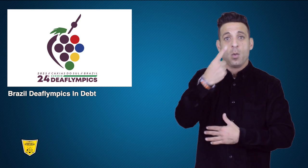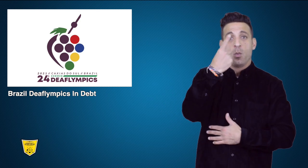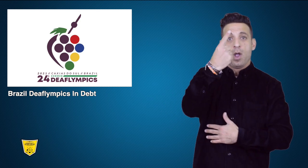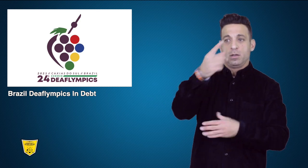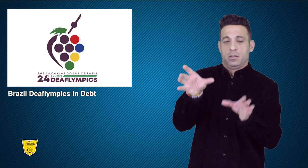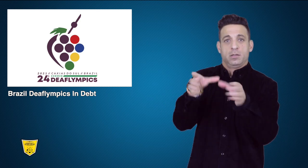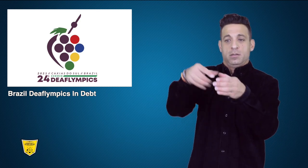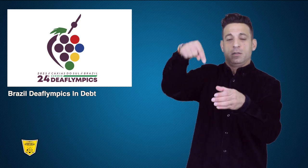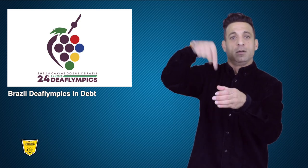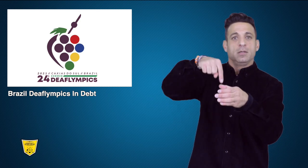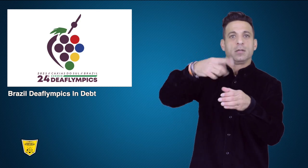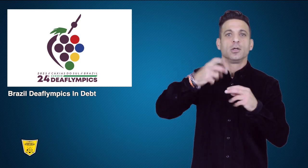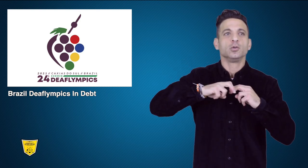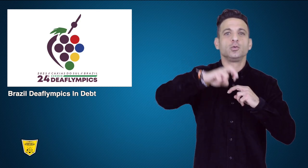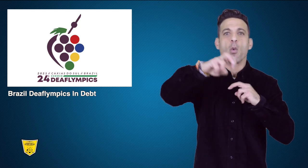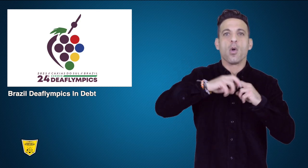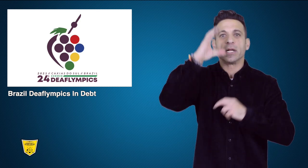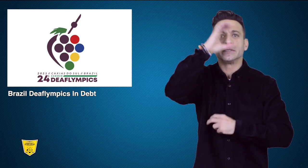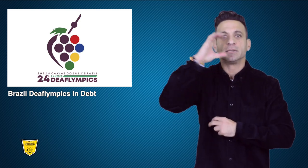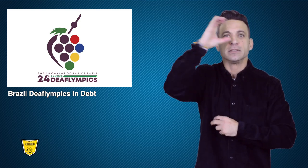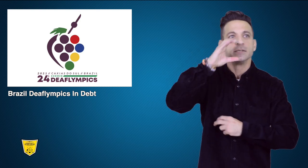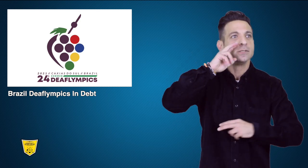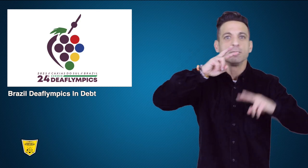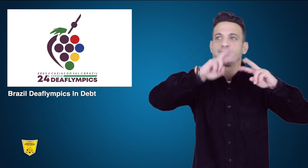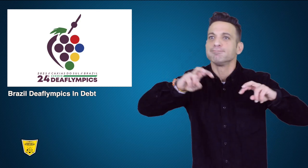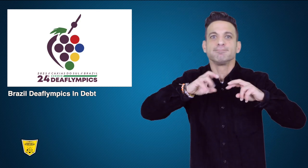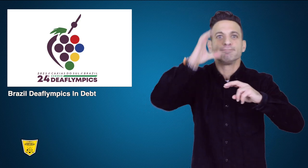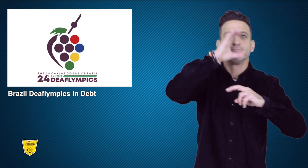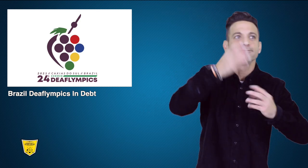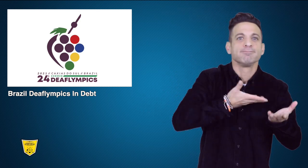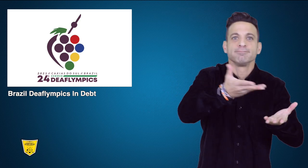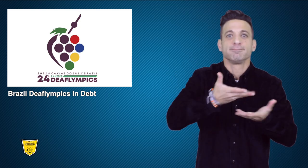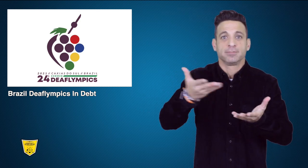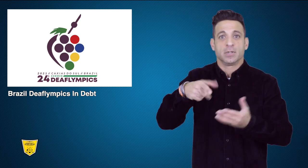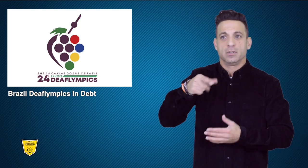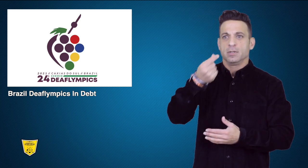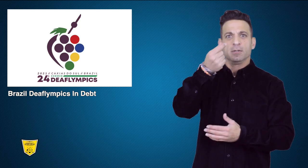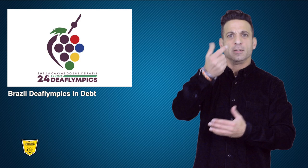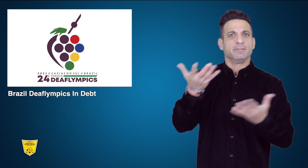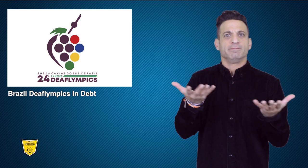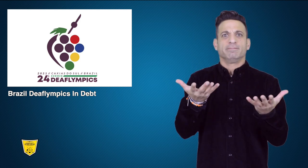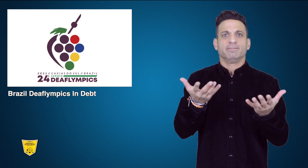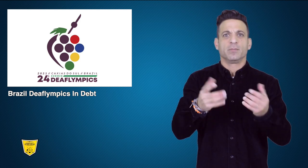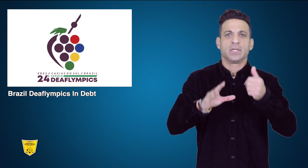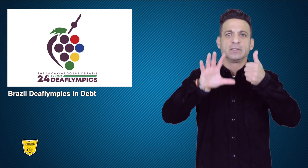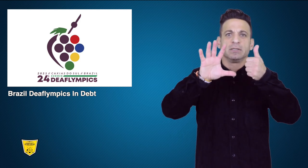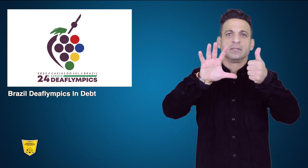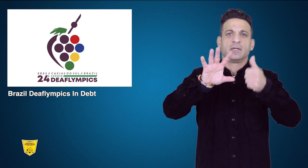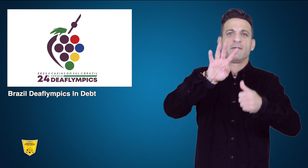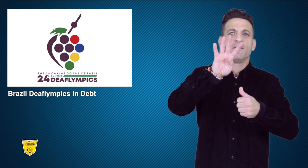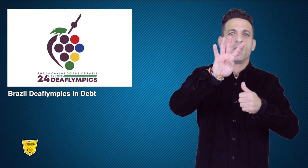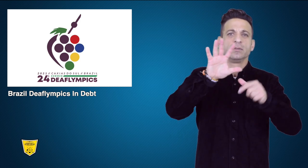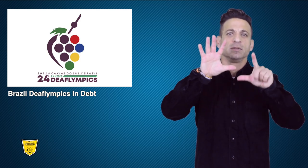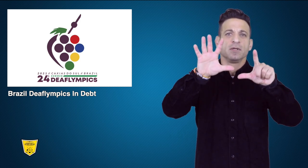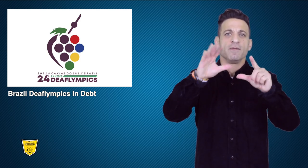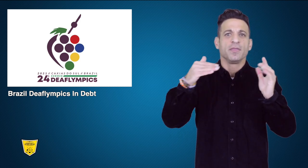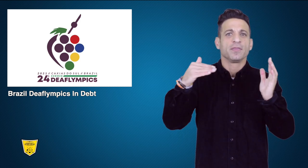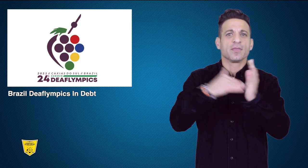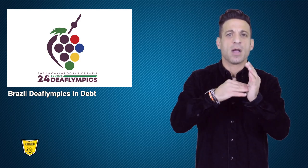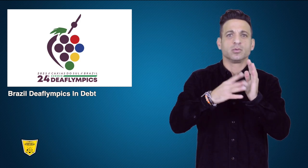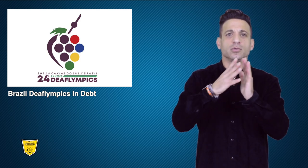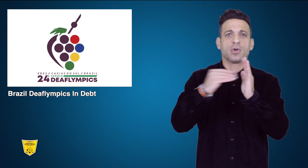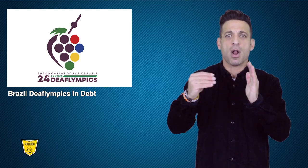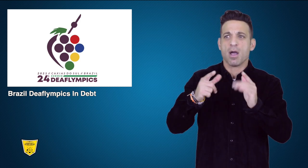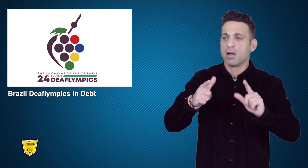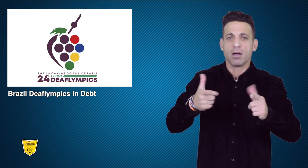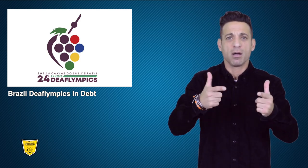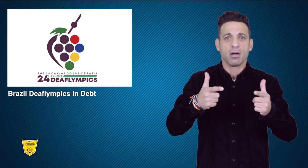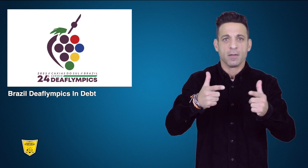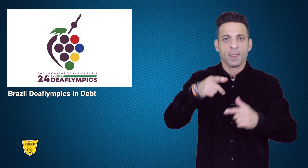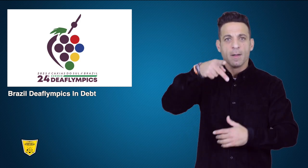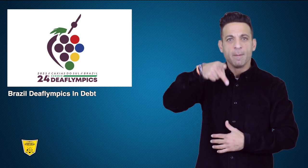One tourism company said they were owed $647,183 USD.